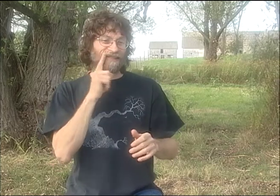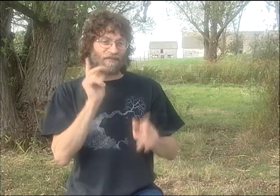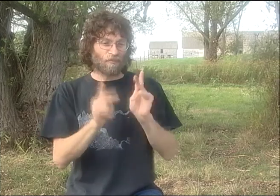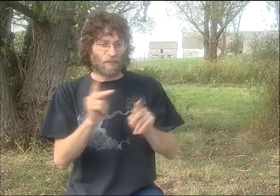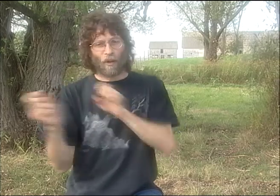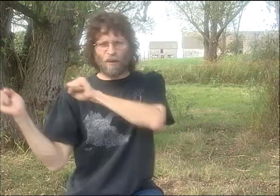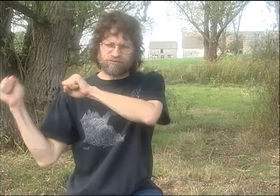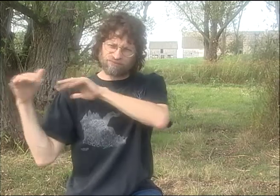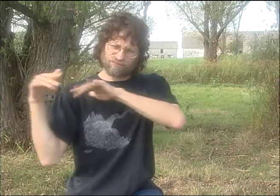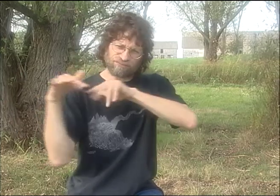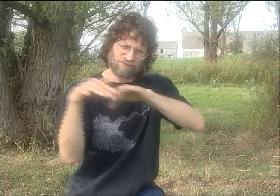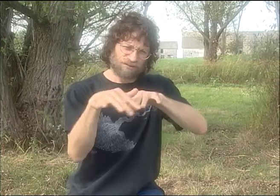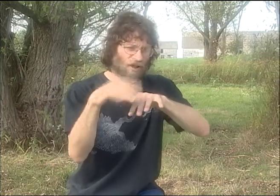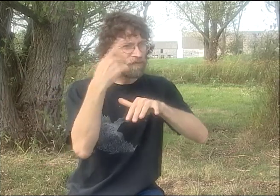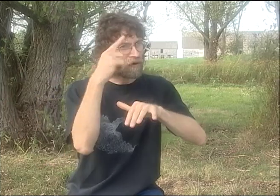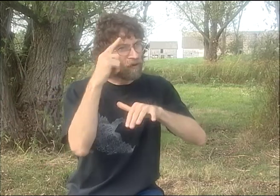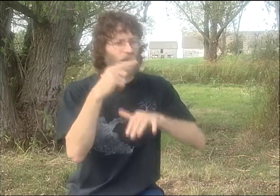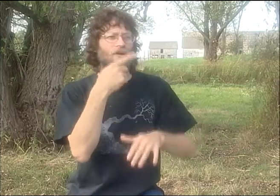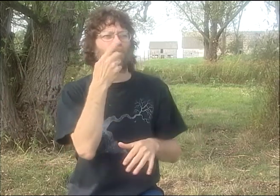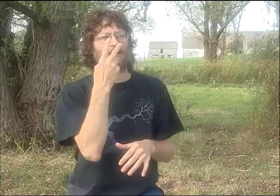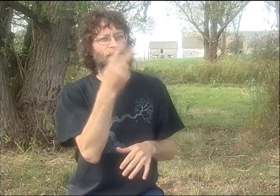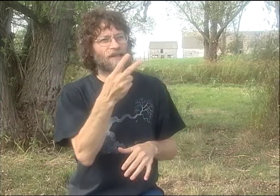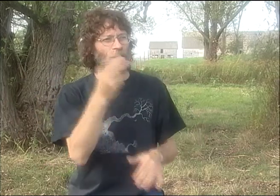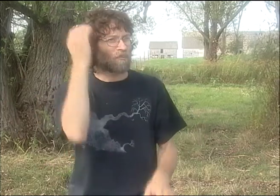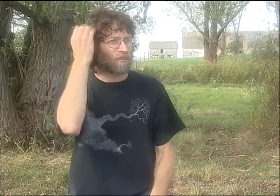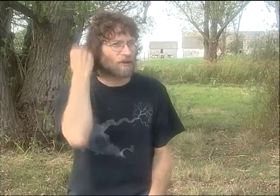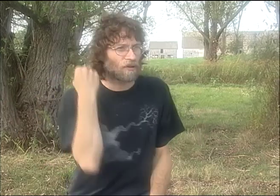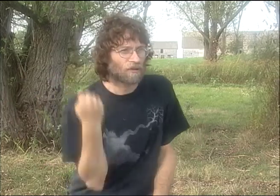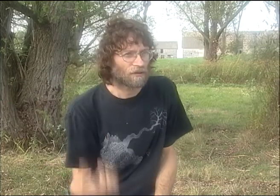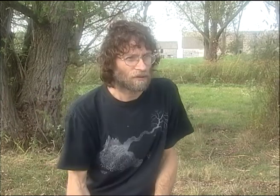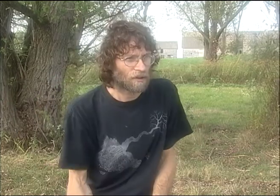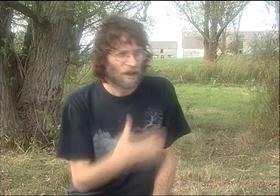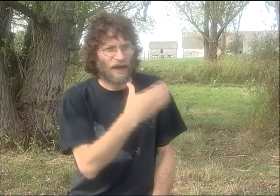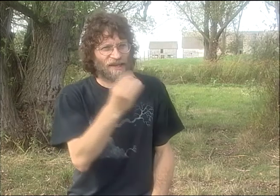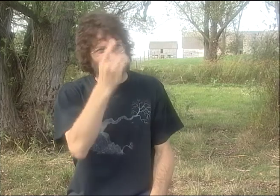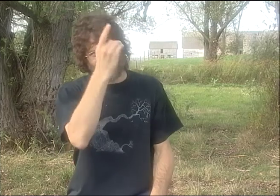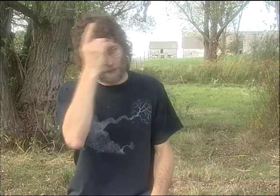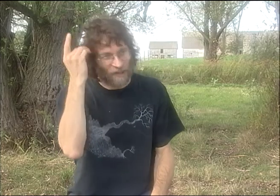THEY WOULD UNDERSTAND WHAT WAS GOING ON, TOO. DEAF PEOPLE WOULD FLOCK TO THESE,